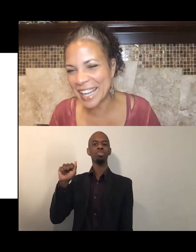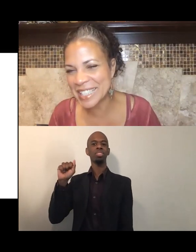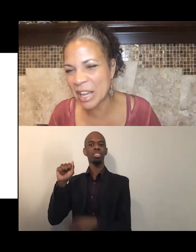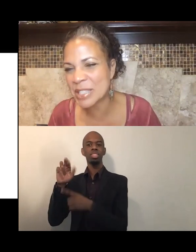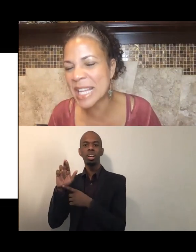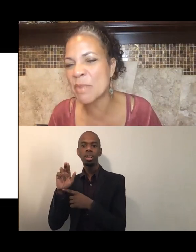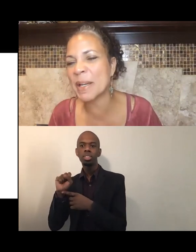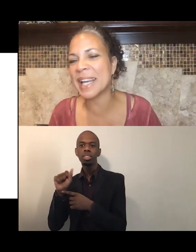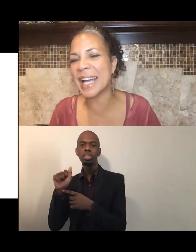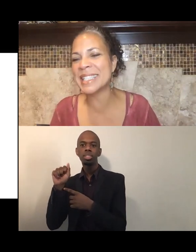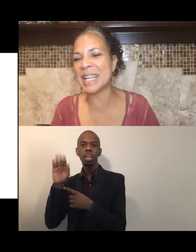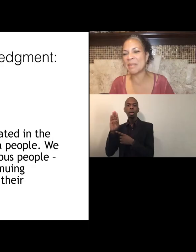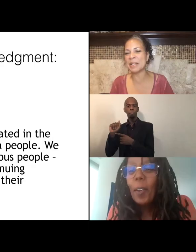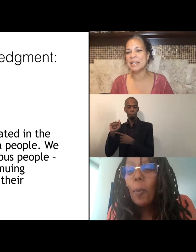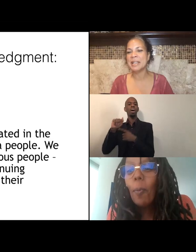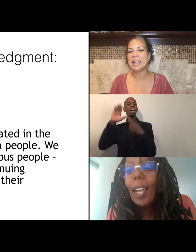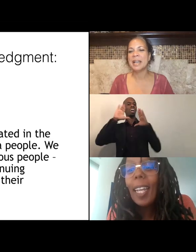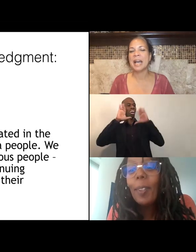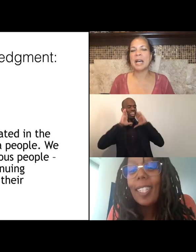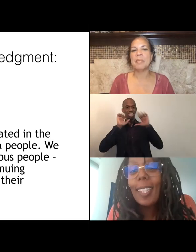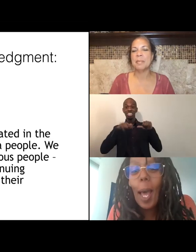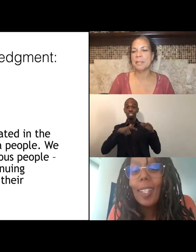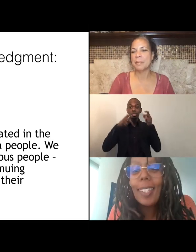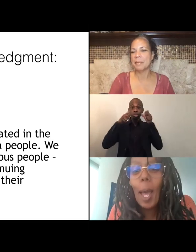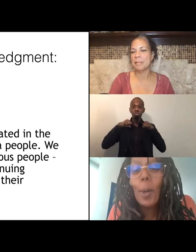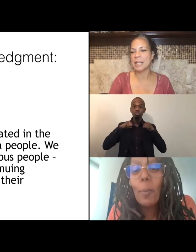So, Saba, hi Saba. [Saba] My name is Saba Mwine.